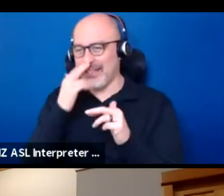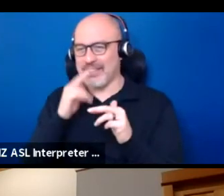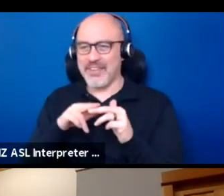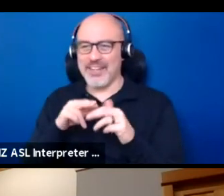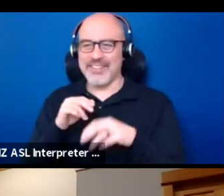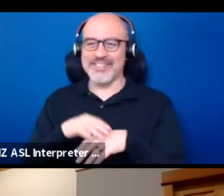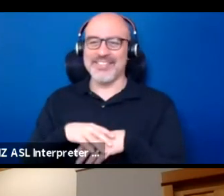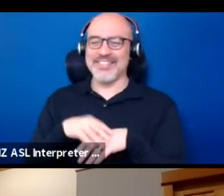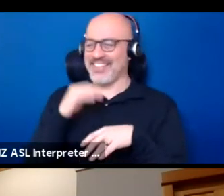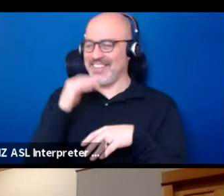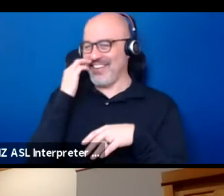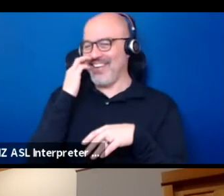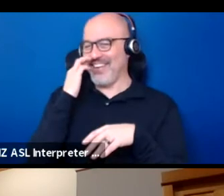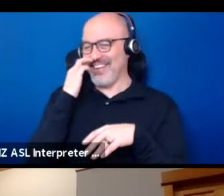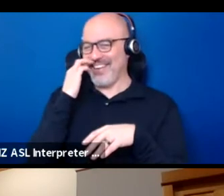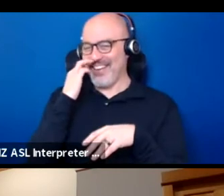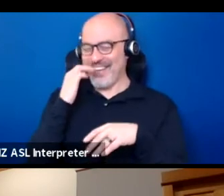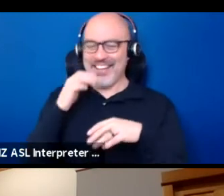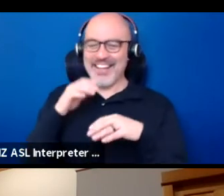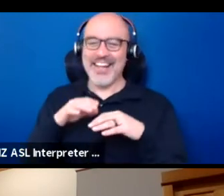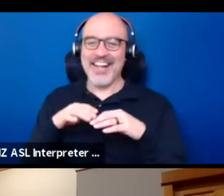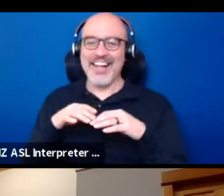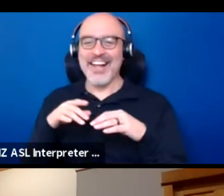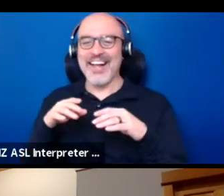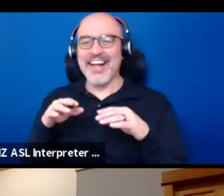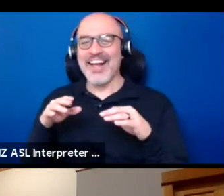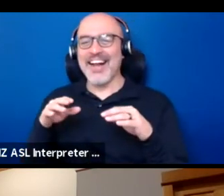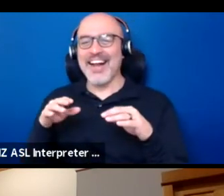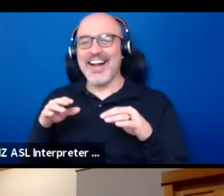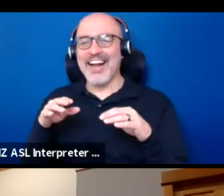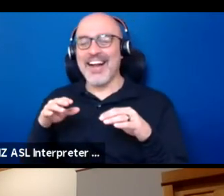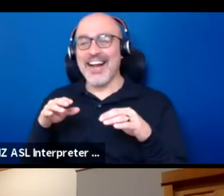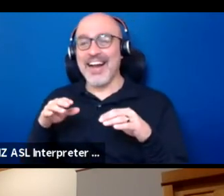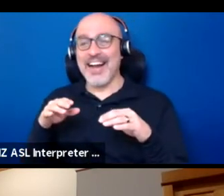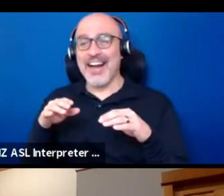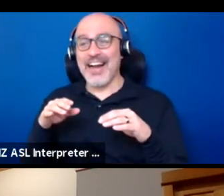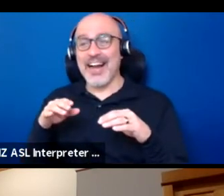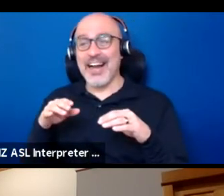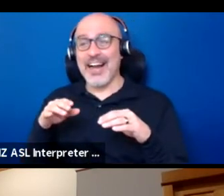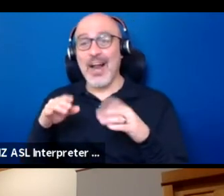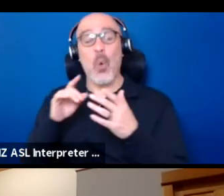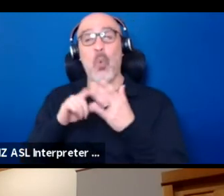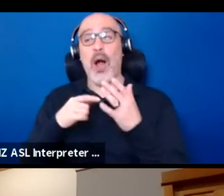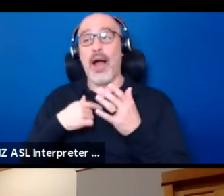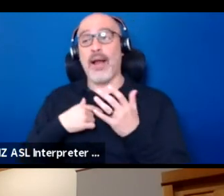Yeah. I mean, I think that if I just vision what I would want,